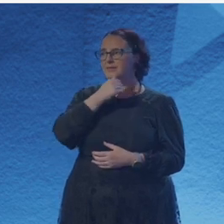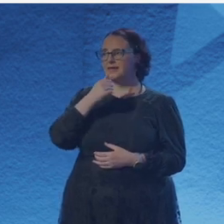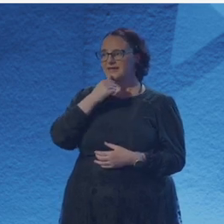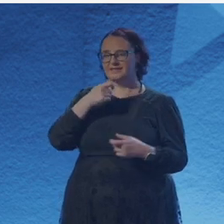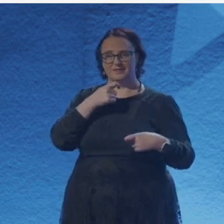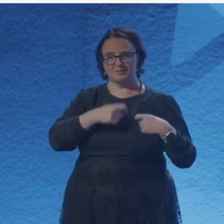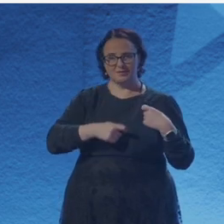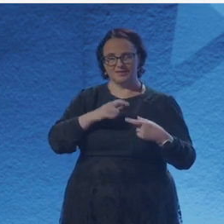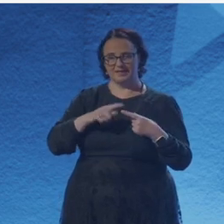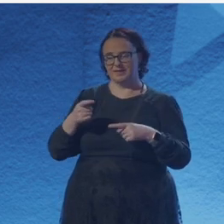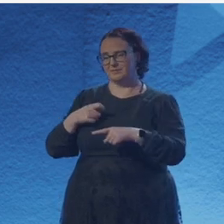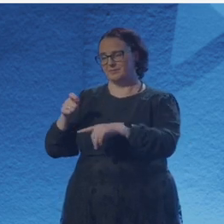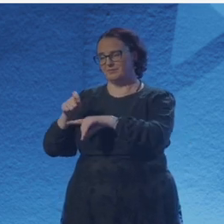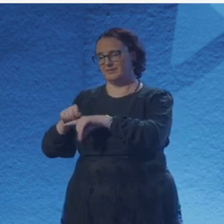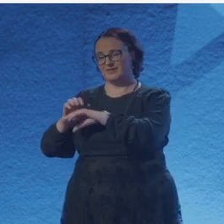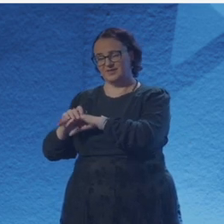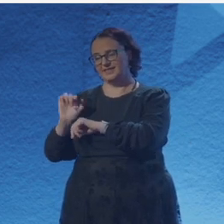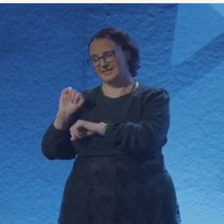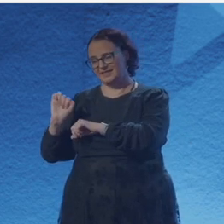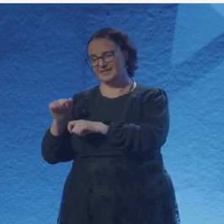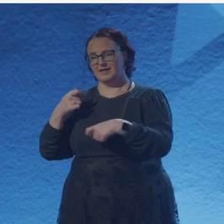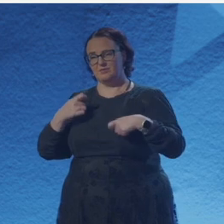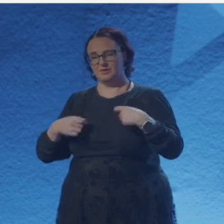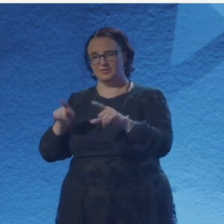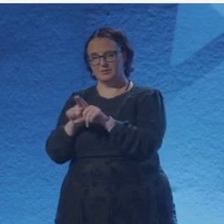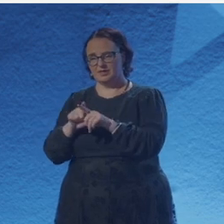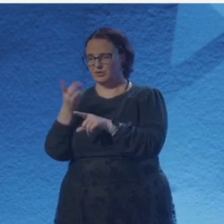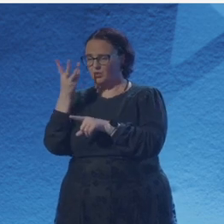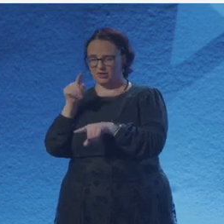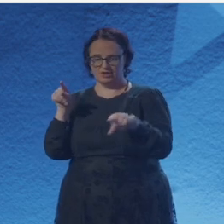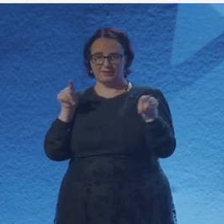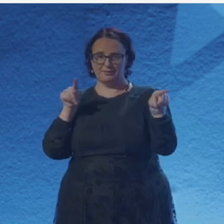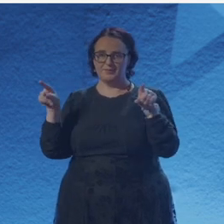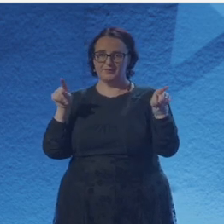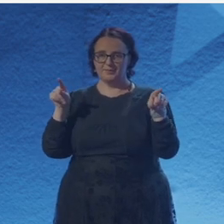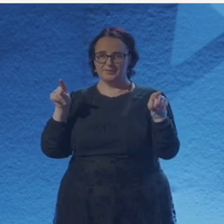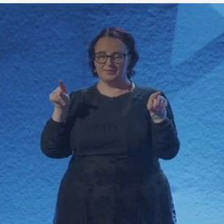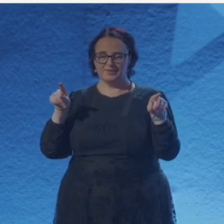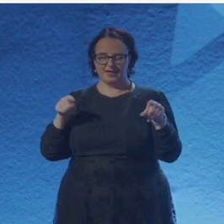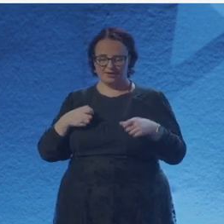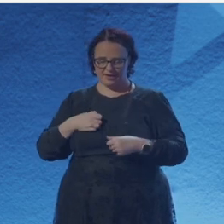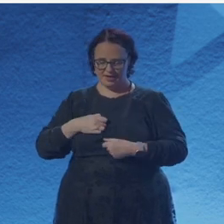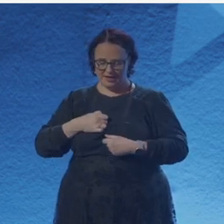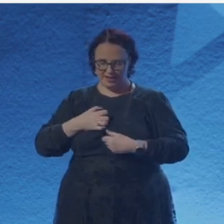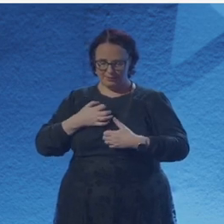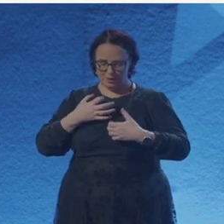just sciences especially. But at the same time, like the different cultures I'm navigating right now,